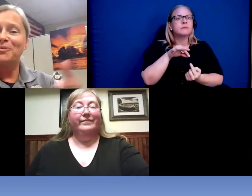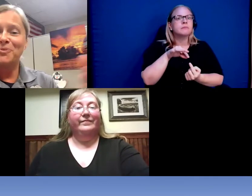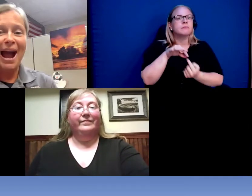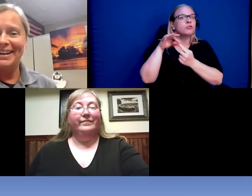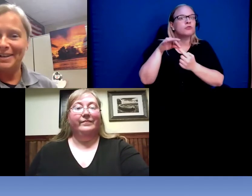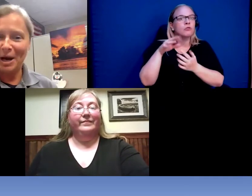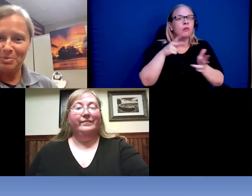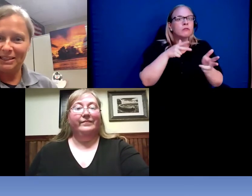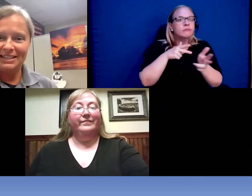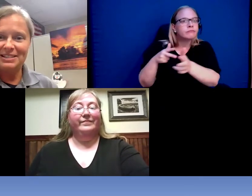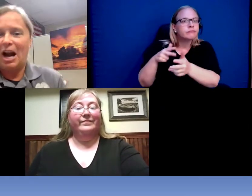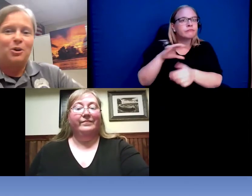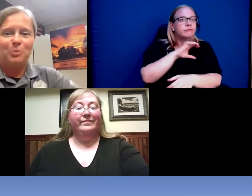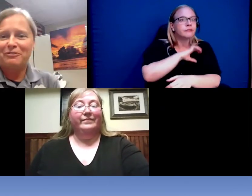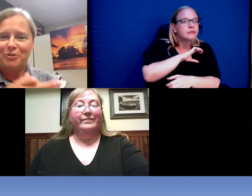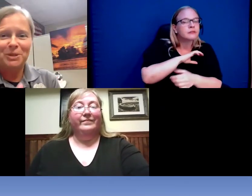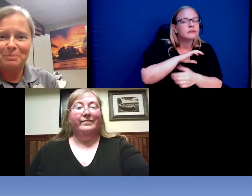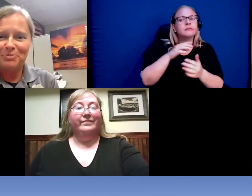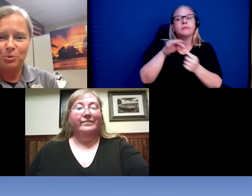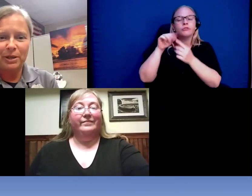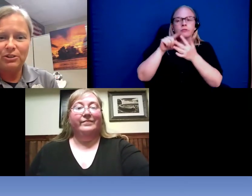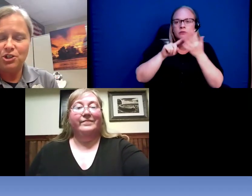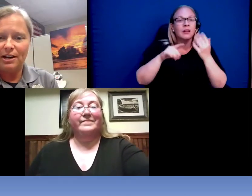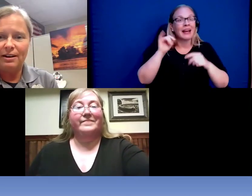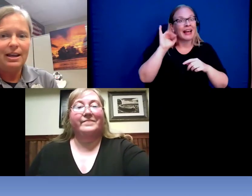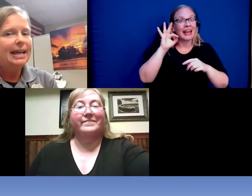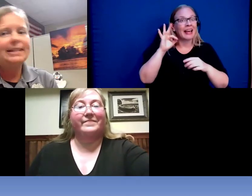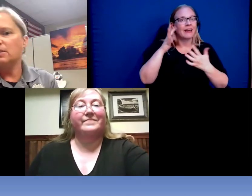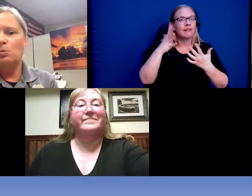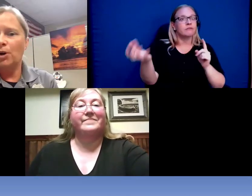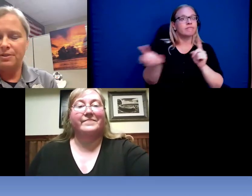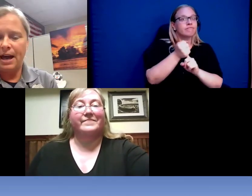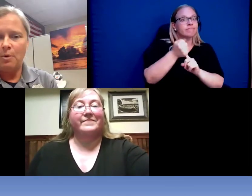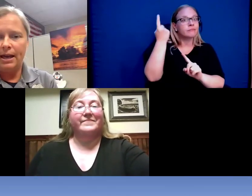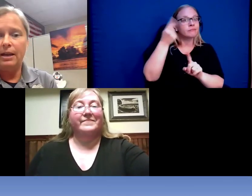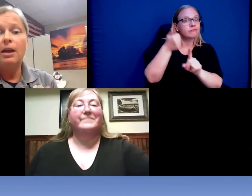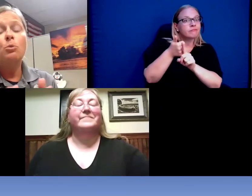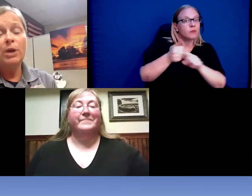can't ride in our police car , we fold up their wheelchair it doesn't work that way. We